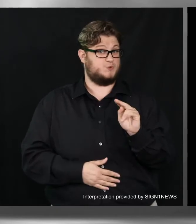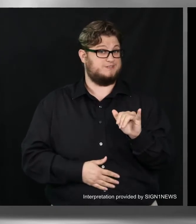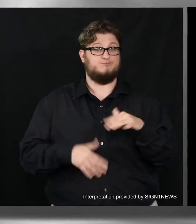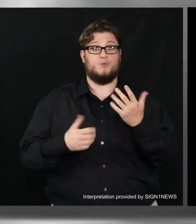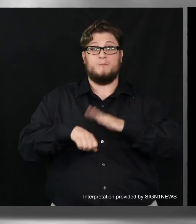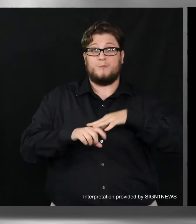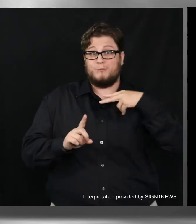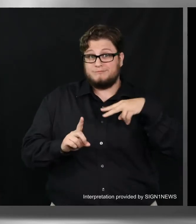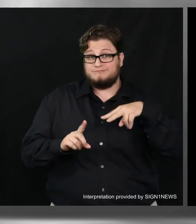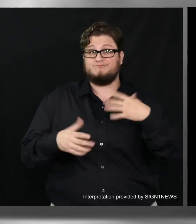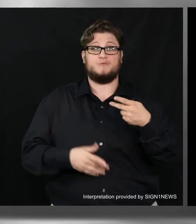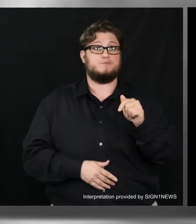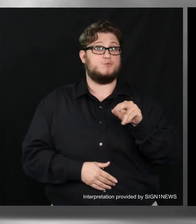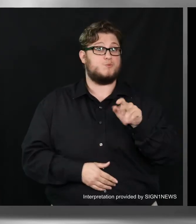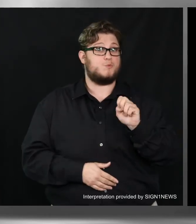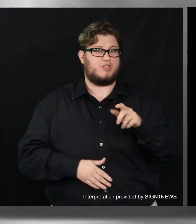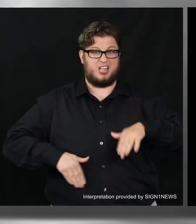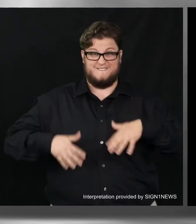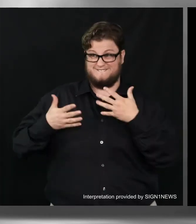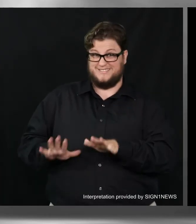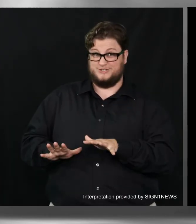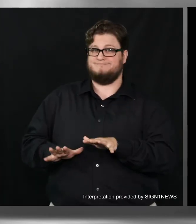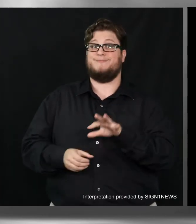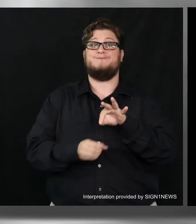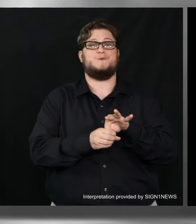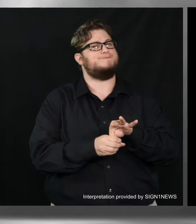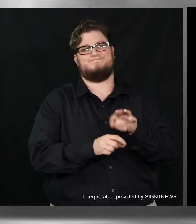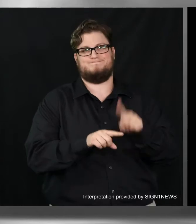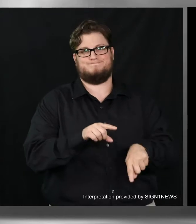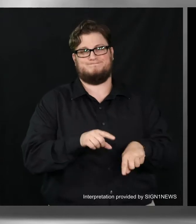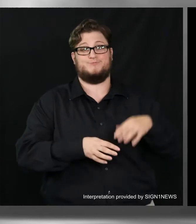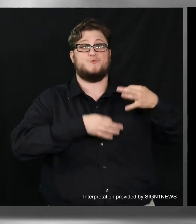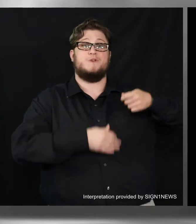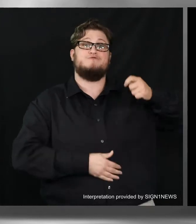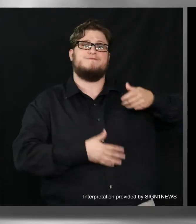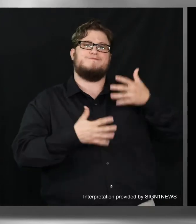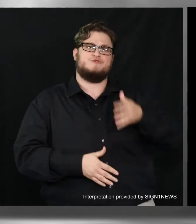convicted of a felony and haven't completed your sentence including probation or parole.